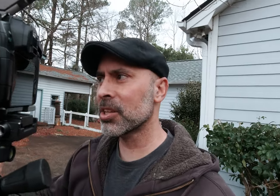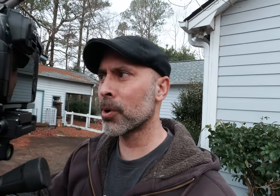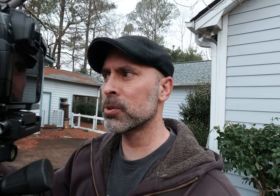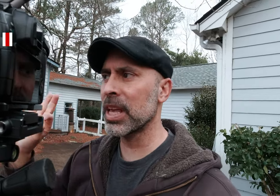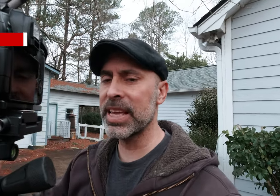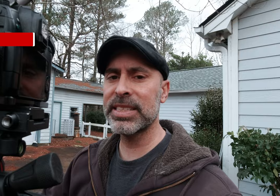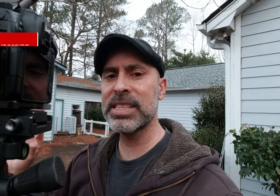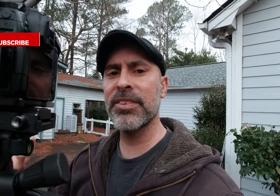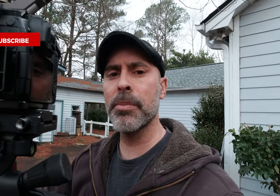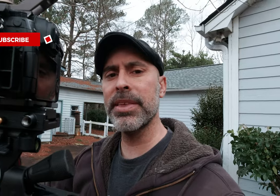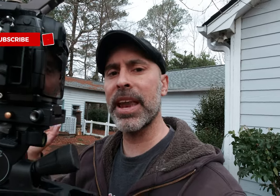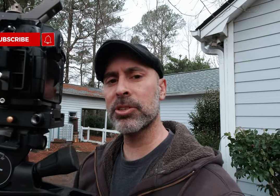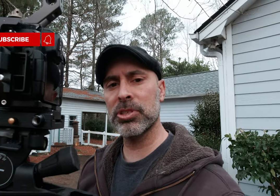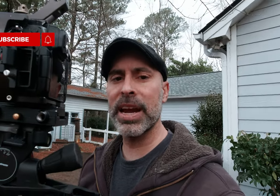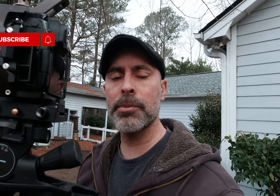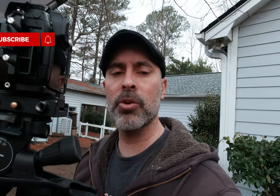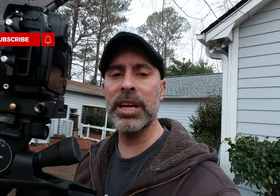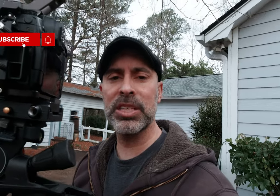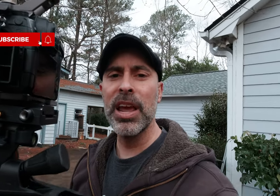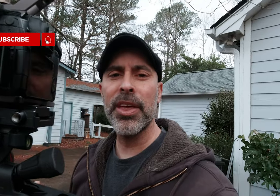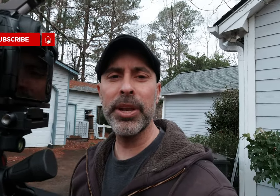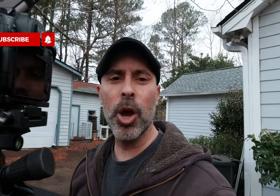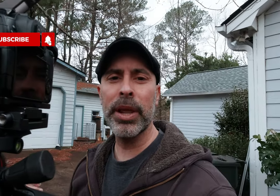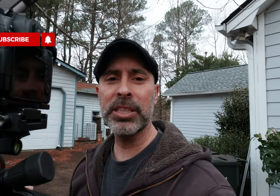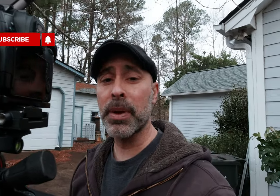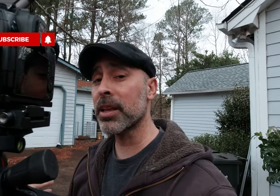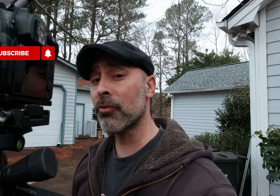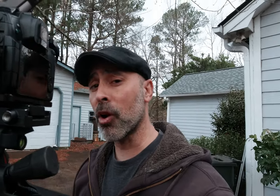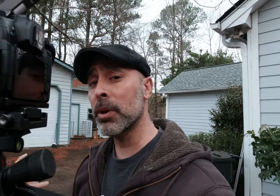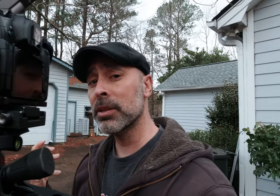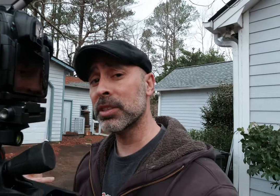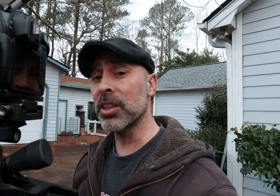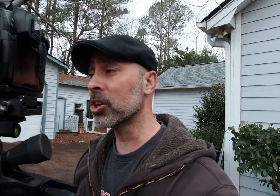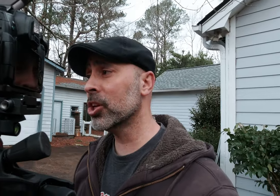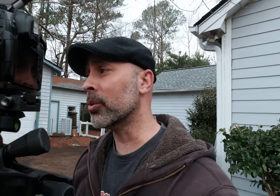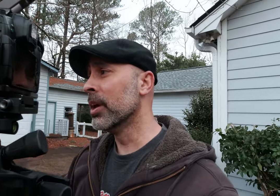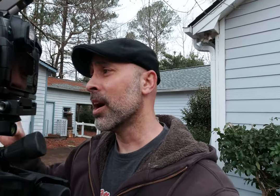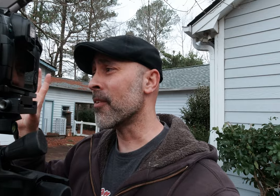some post is this giving me that extra dynamic range that we know and expect from CLog2. I've